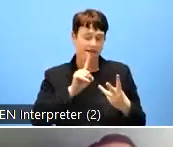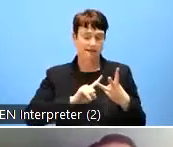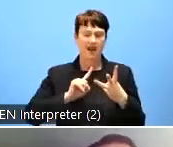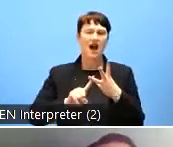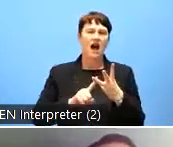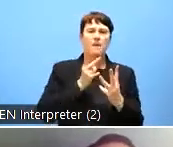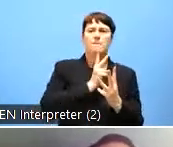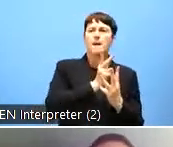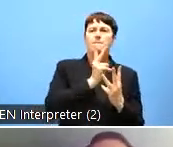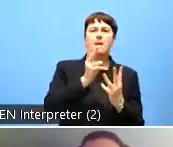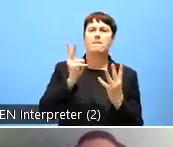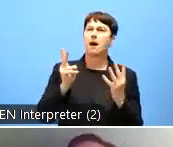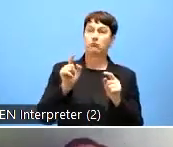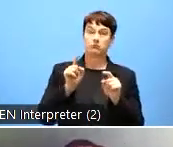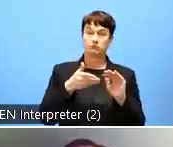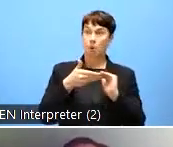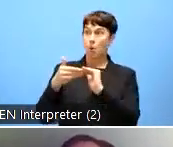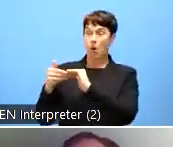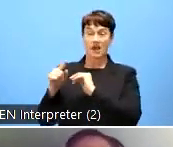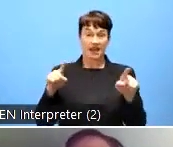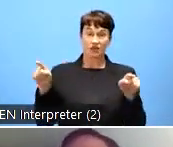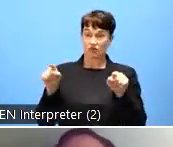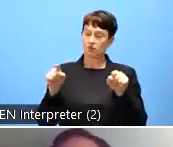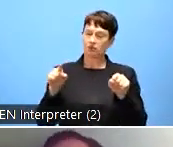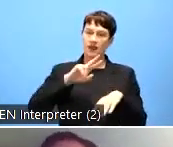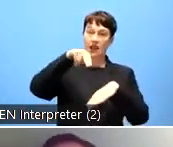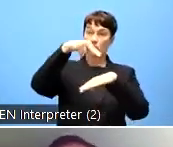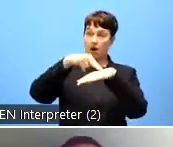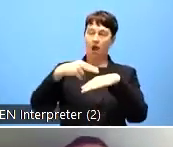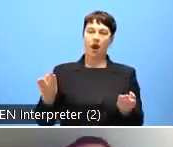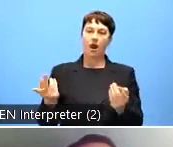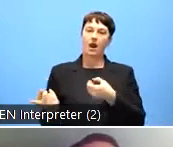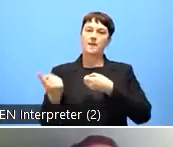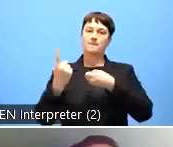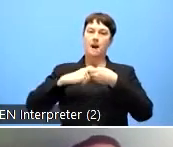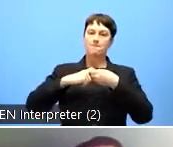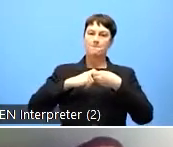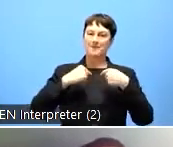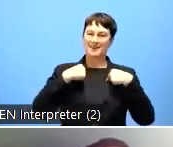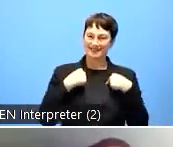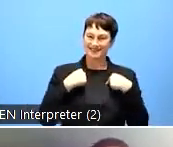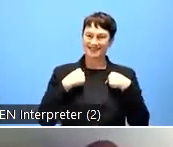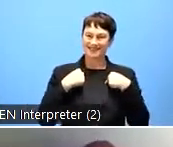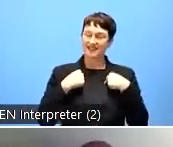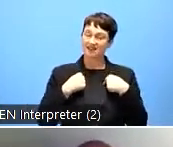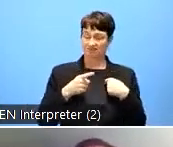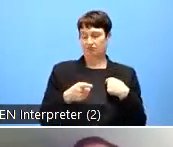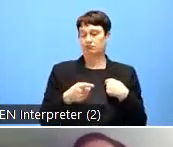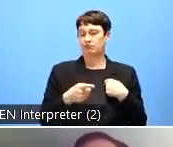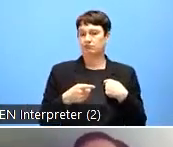And those organizations at the national level representing the disability community in every Member States and beyond.